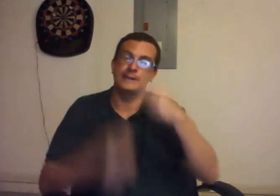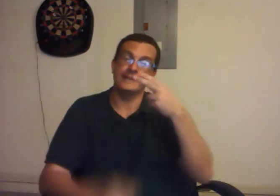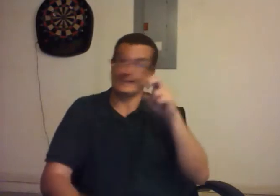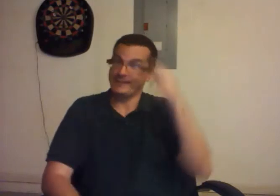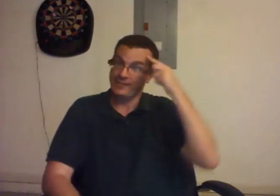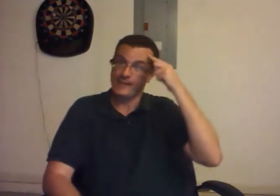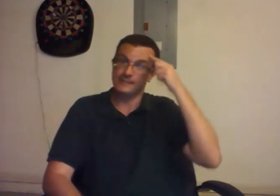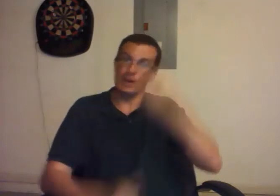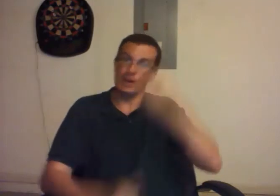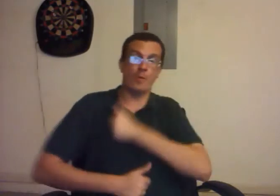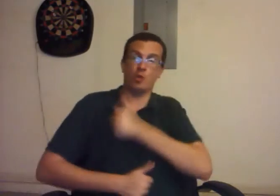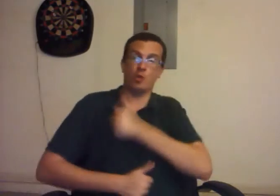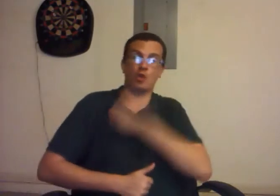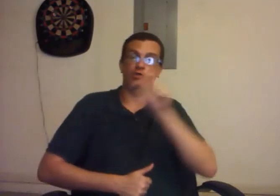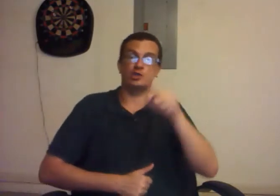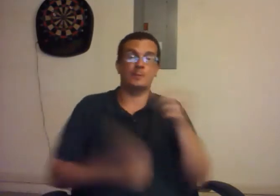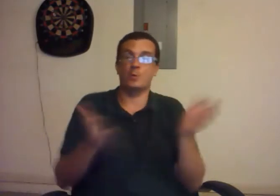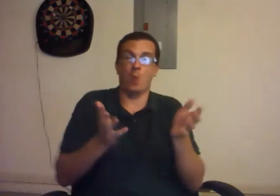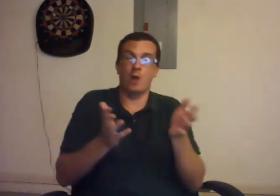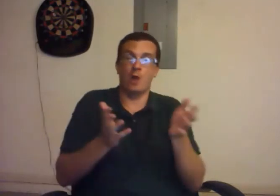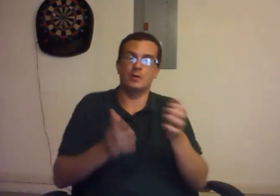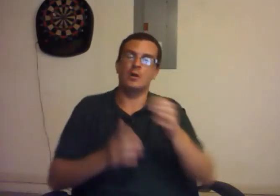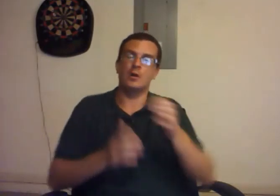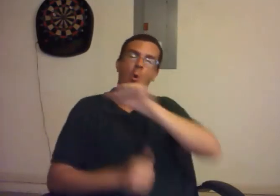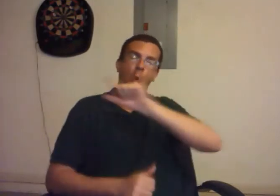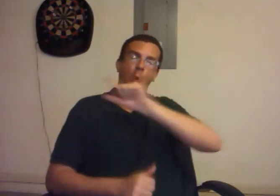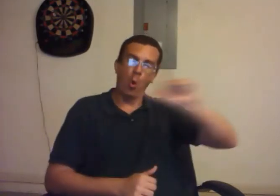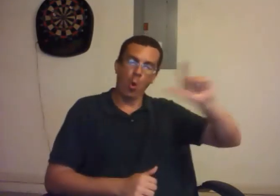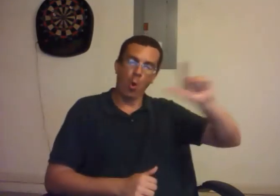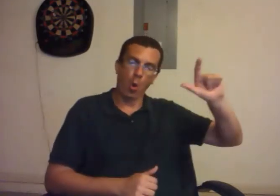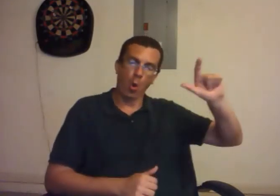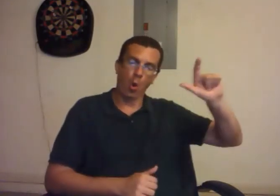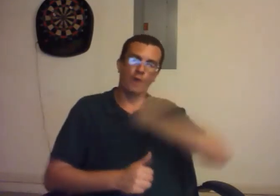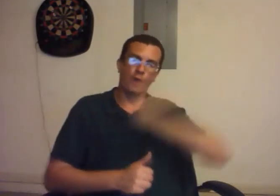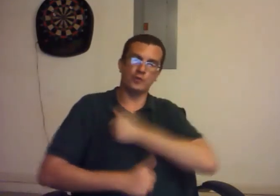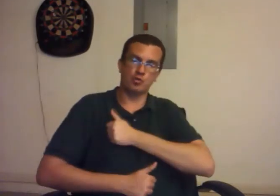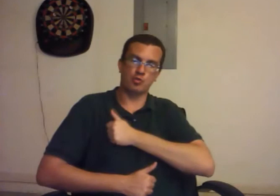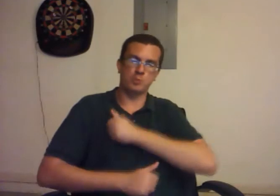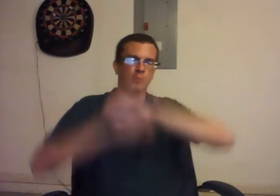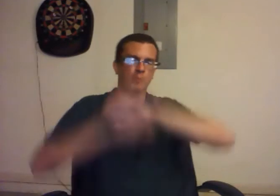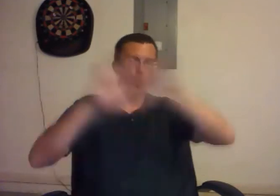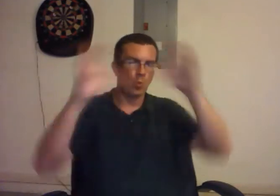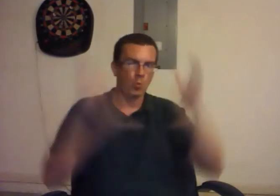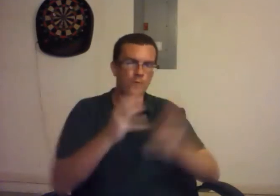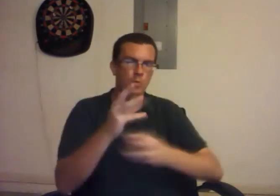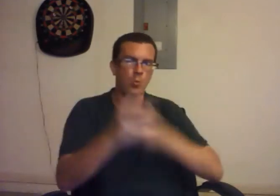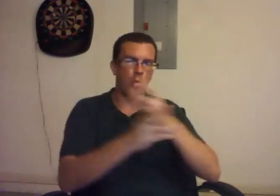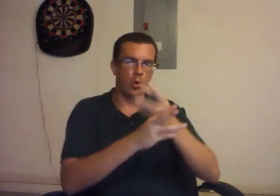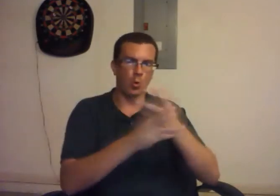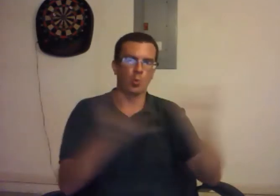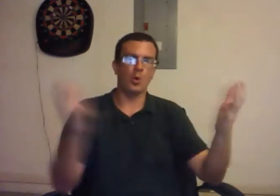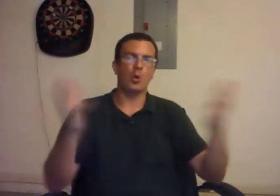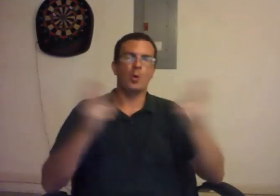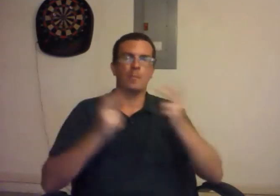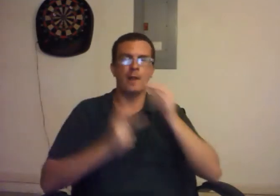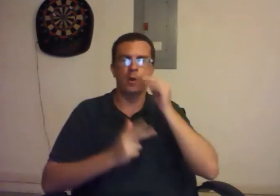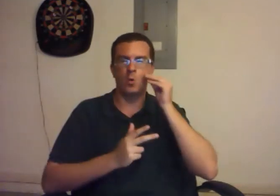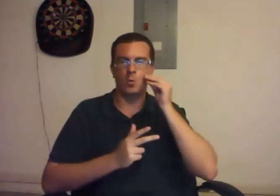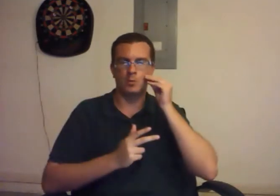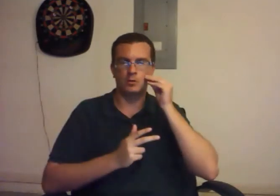He thinks the military should be, what?, all of the troops from all around the world coming back home,